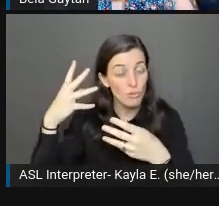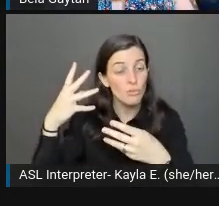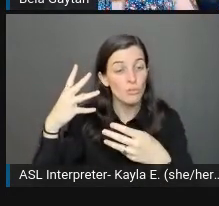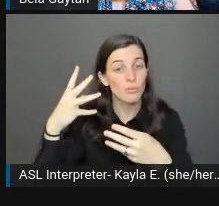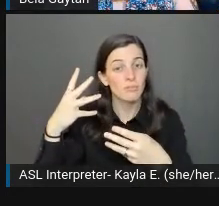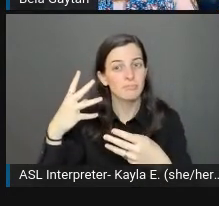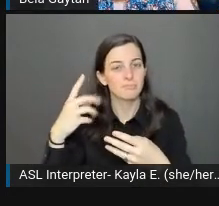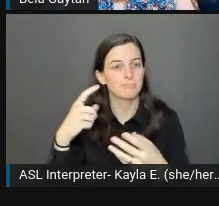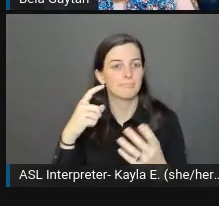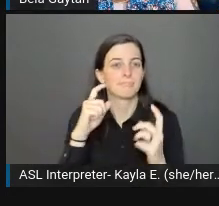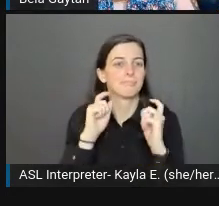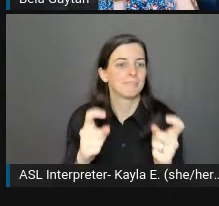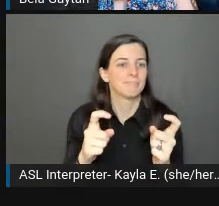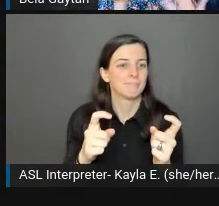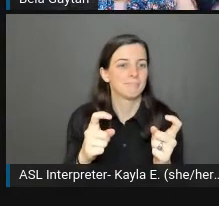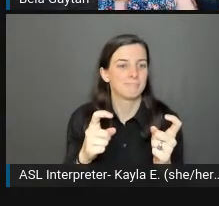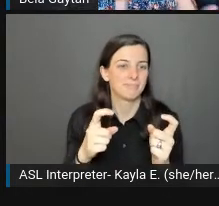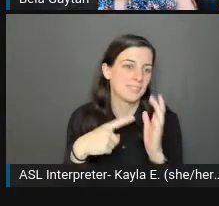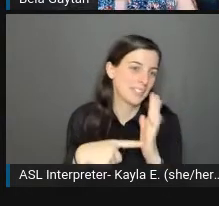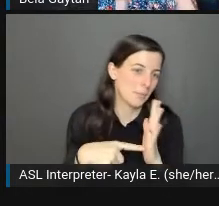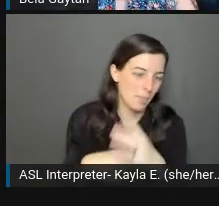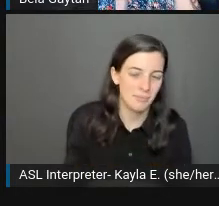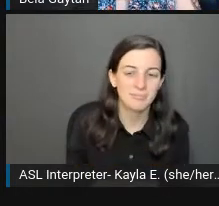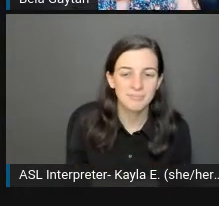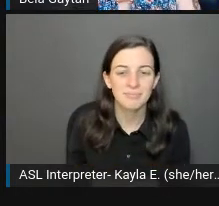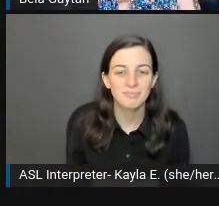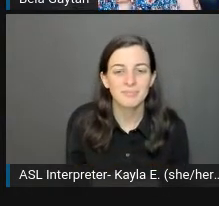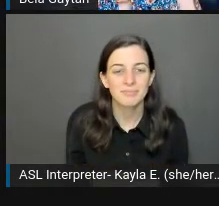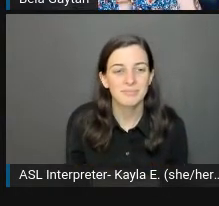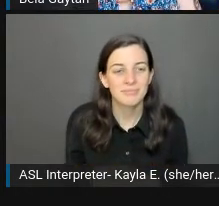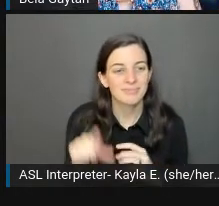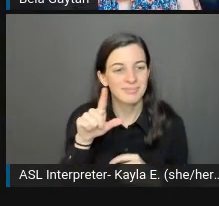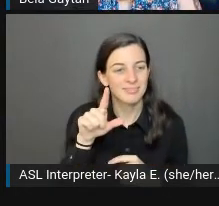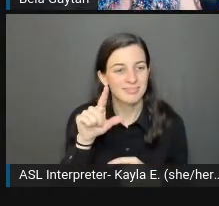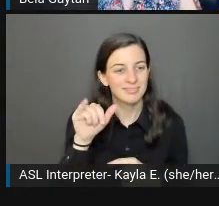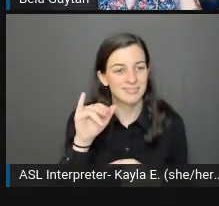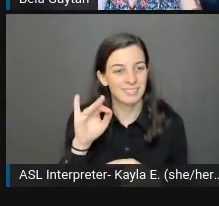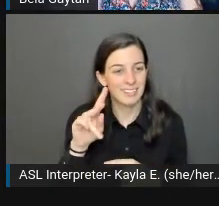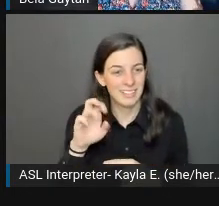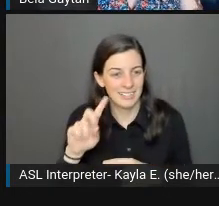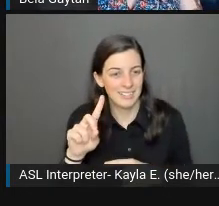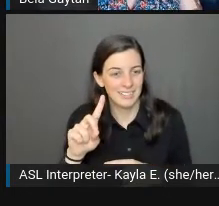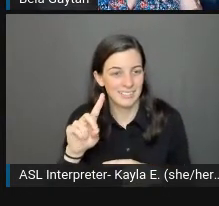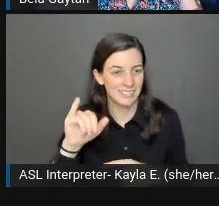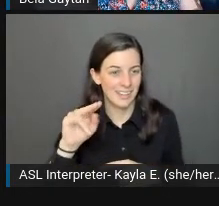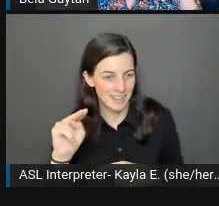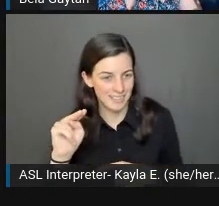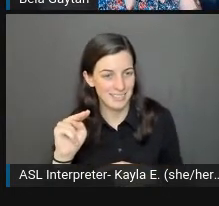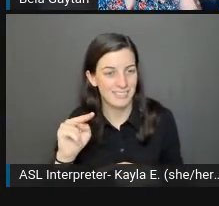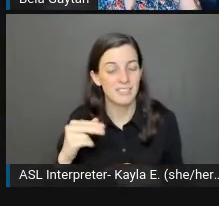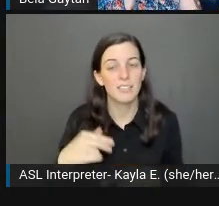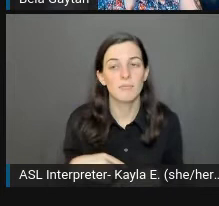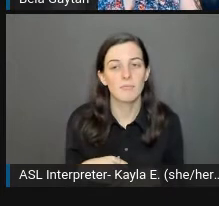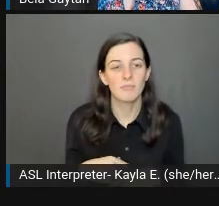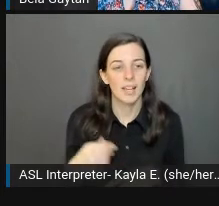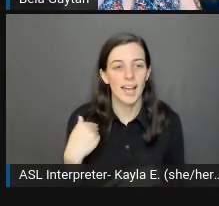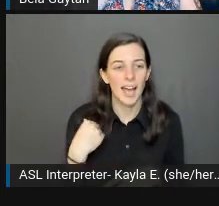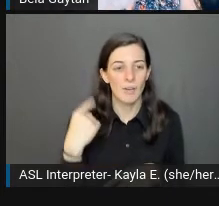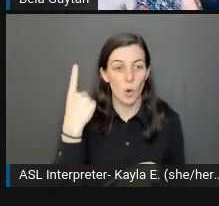If you go to LinkedIn or any-- I think it's mostly on LinkedIn, people will post one line of text, enter, enter, enter, enter,